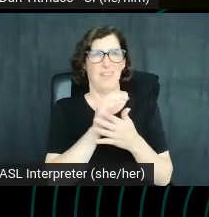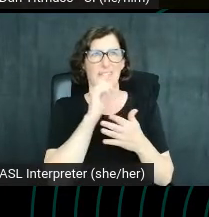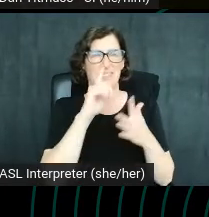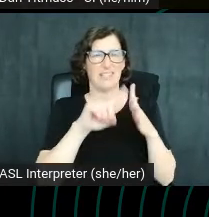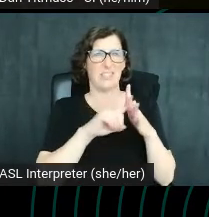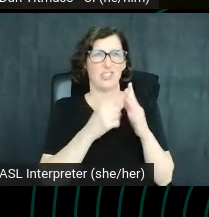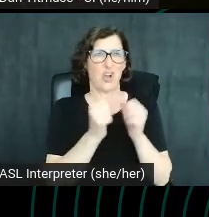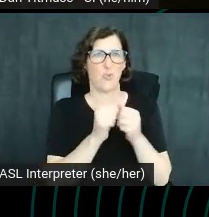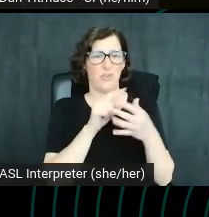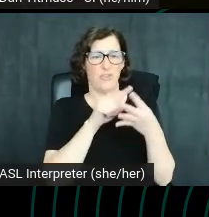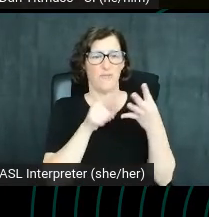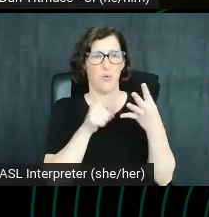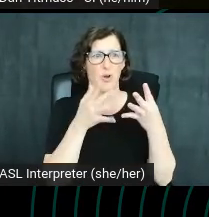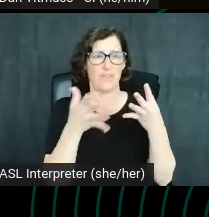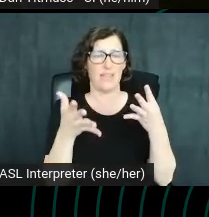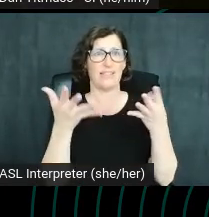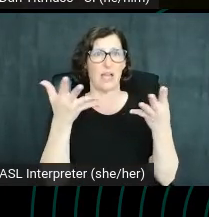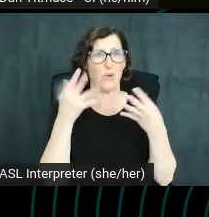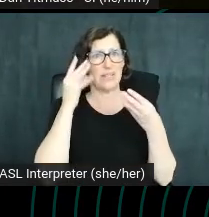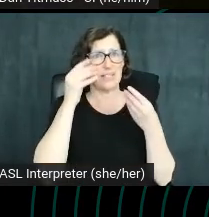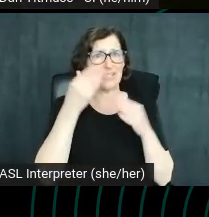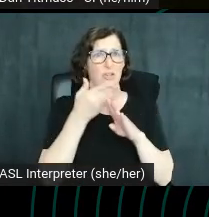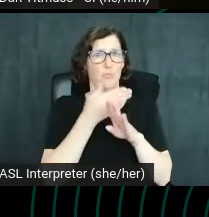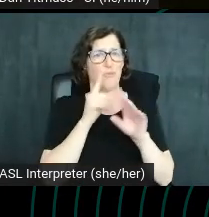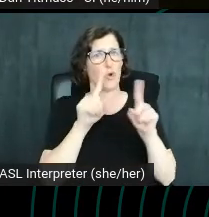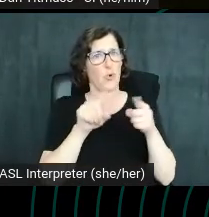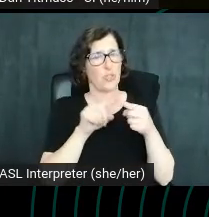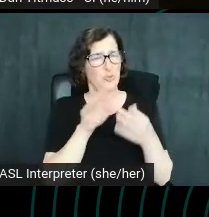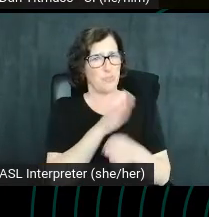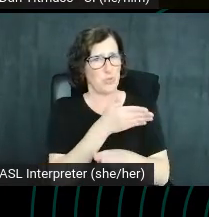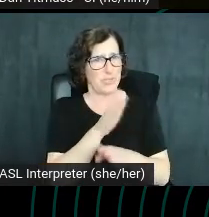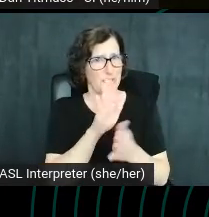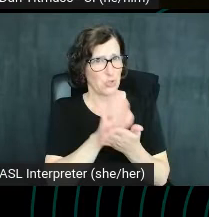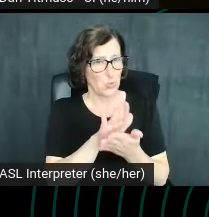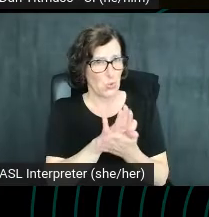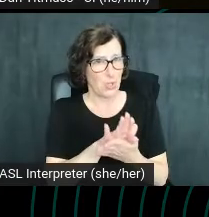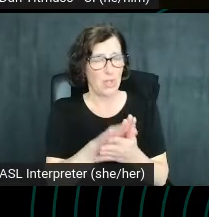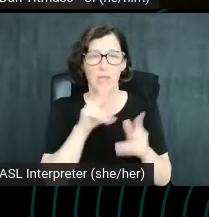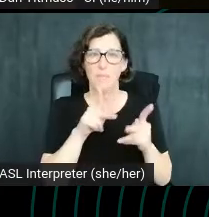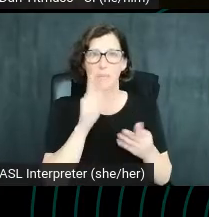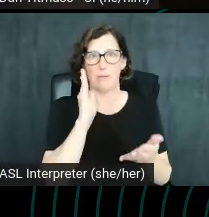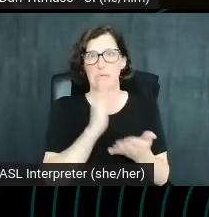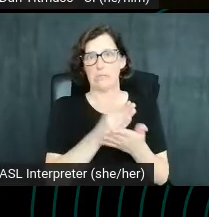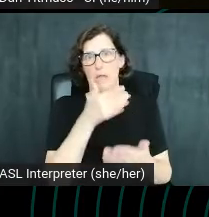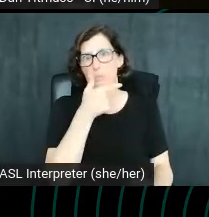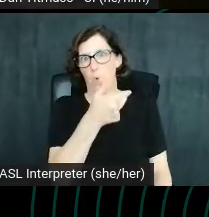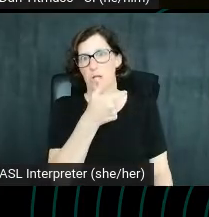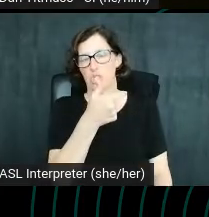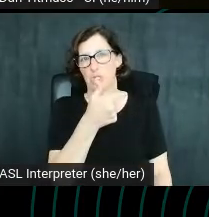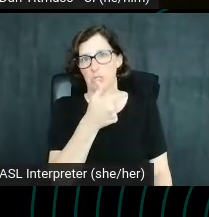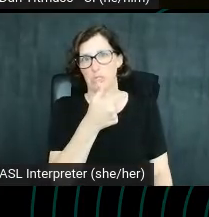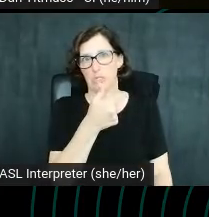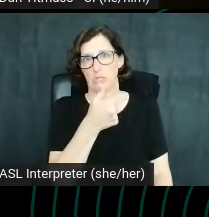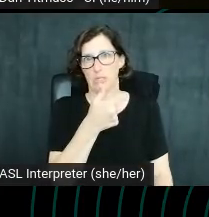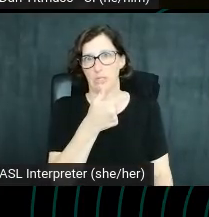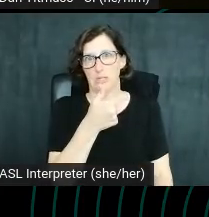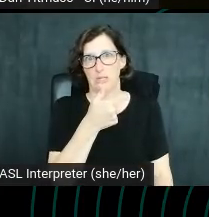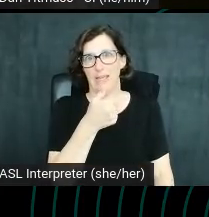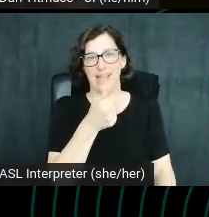I wish I'd consider before going to music school, then people going to stop watching and it's going to hit that really important metric of